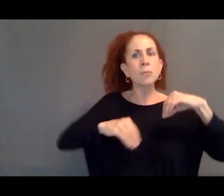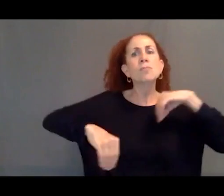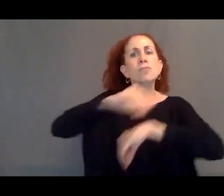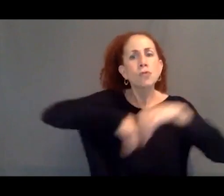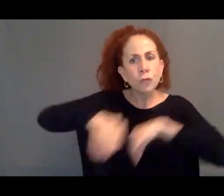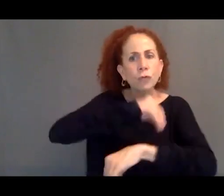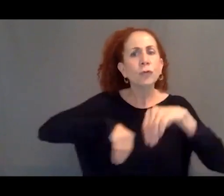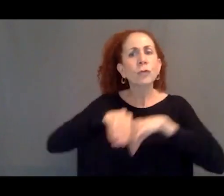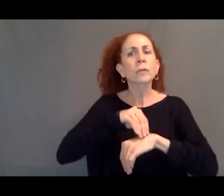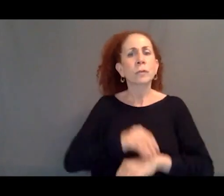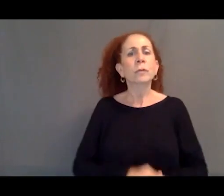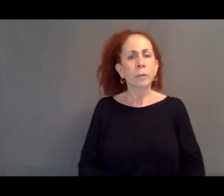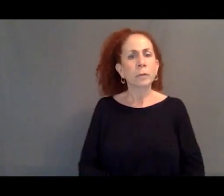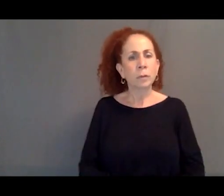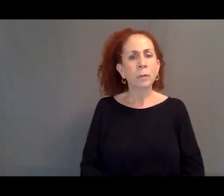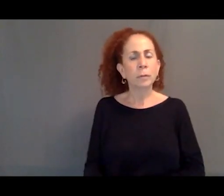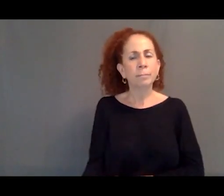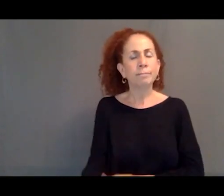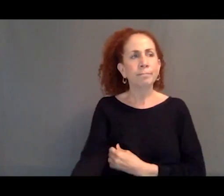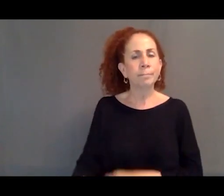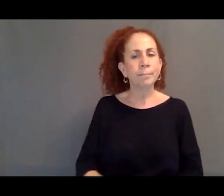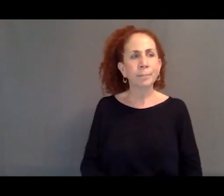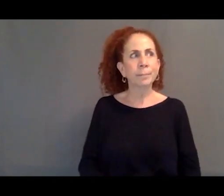And in some ways, we've gotten trapped